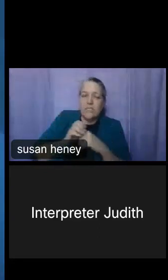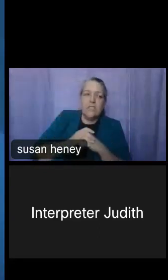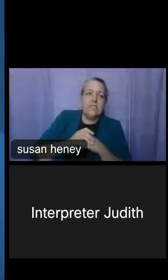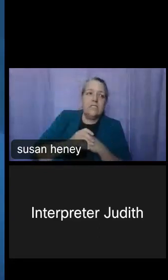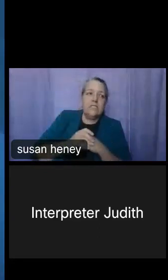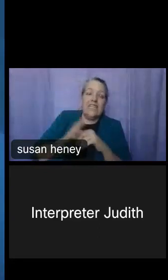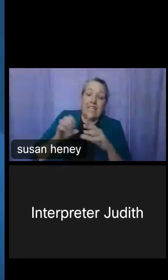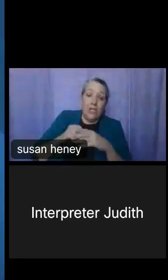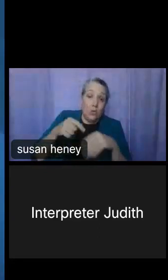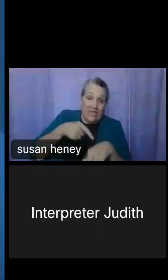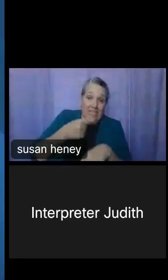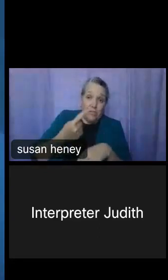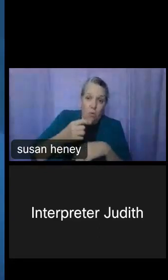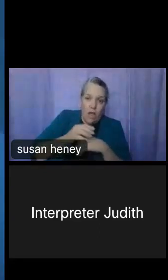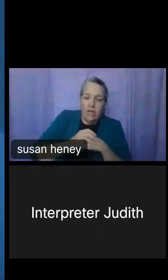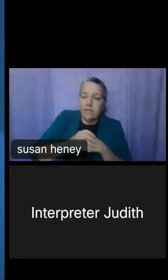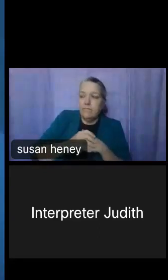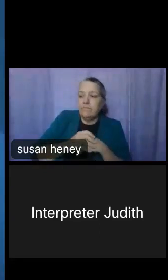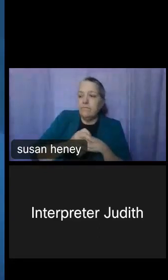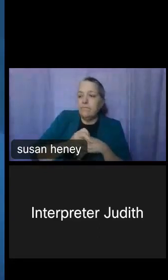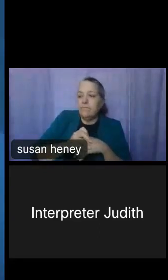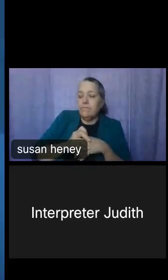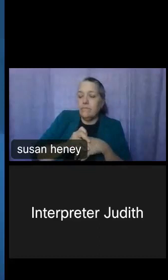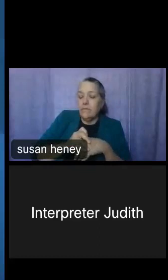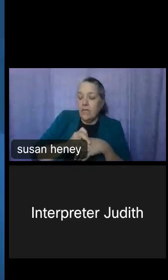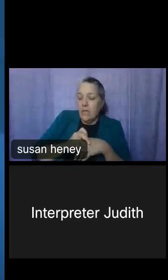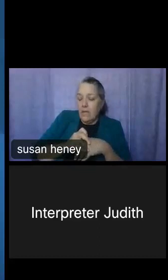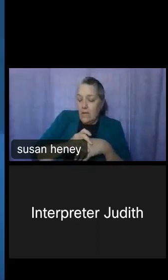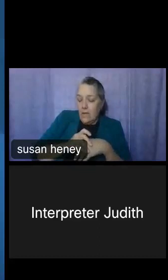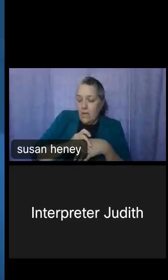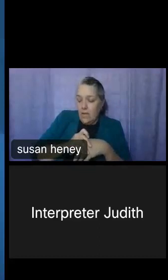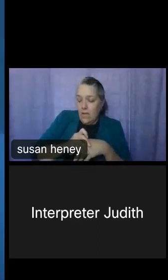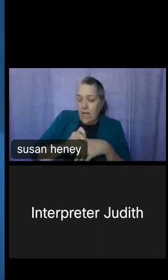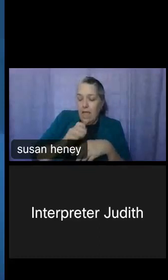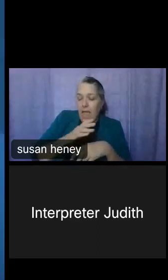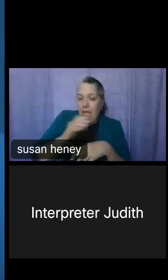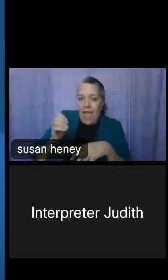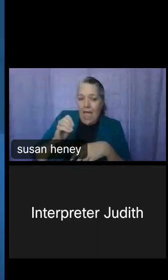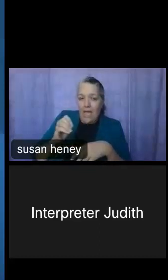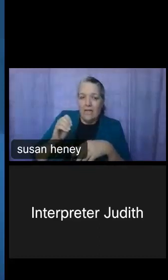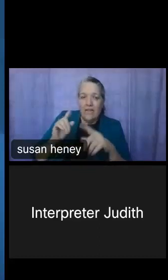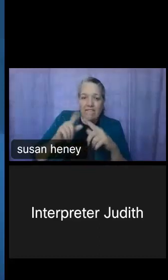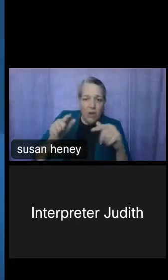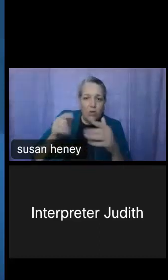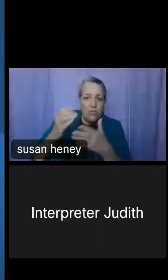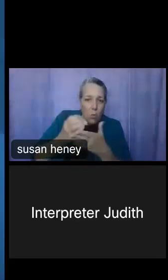be posted once the transcript is available. There’s also courses there, and you can